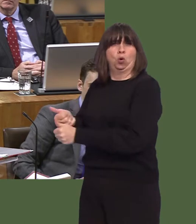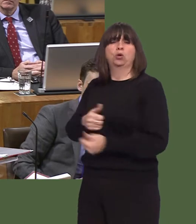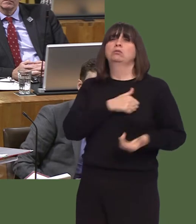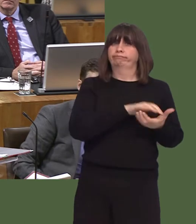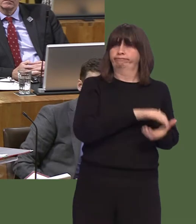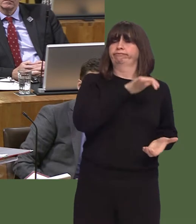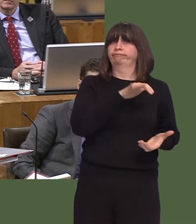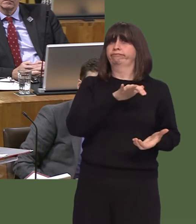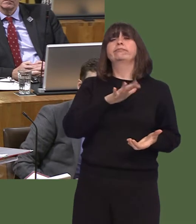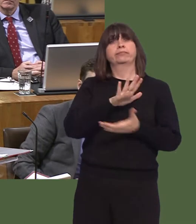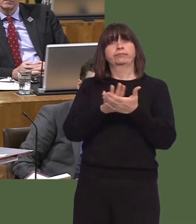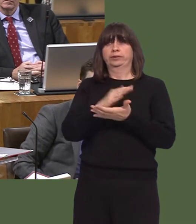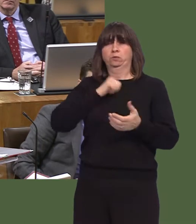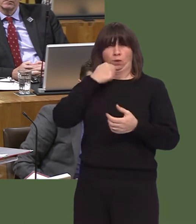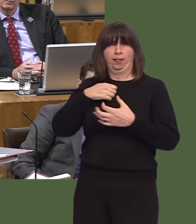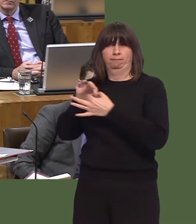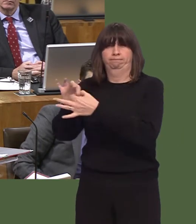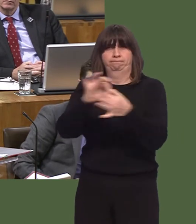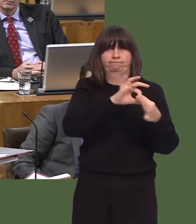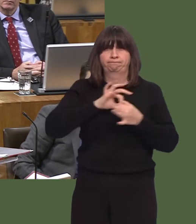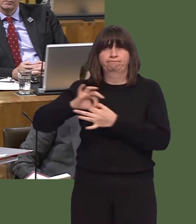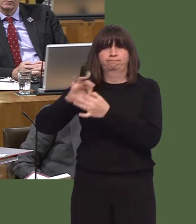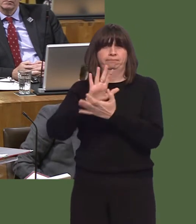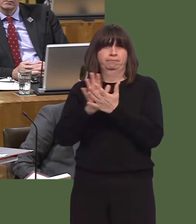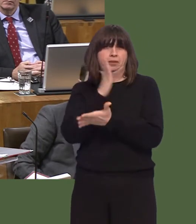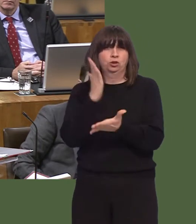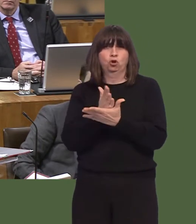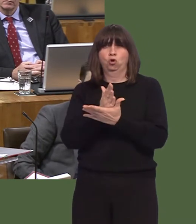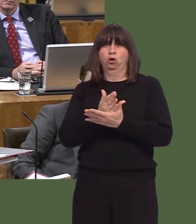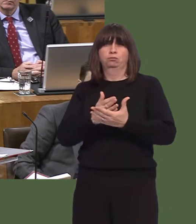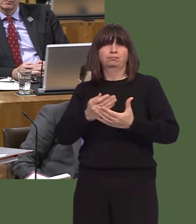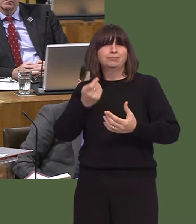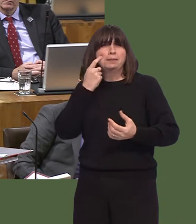But we will work with all those affected to put in place an effective and simple scheme,